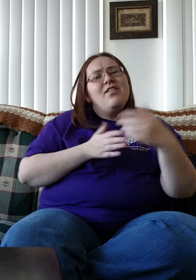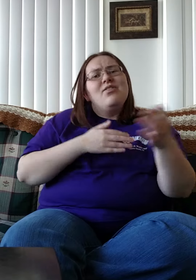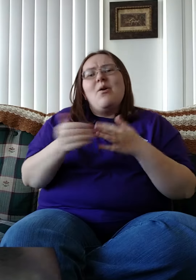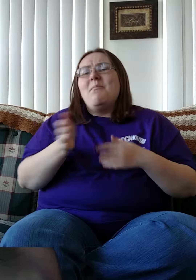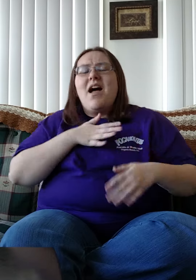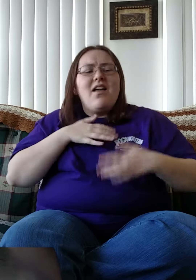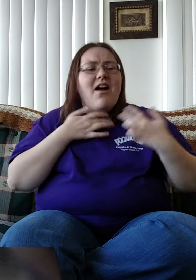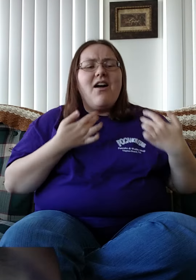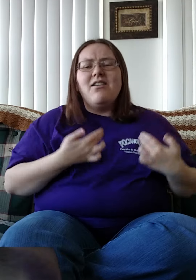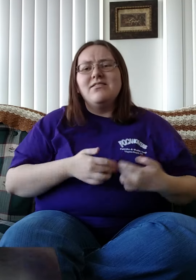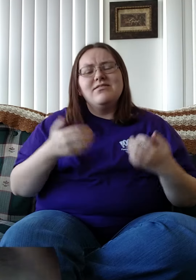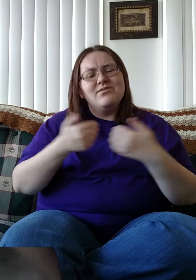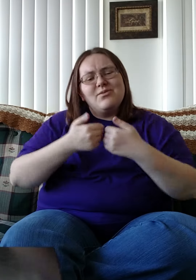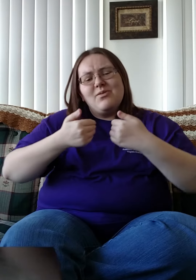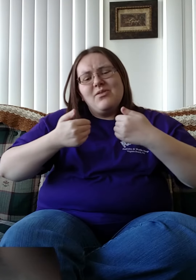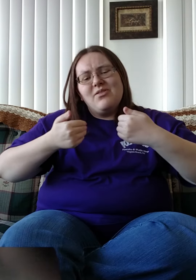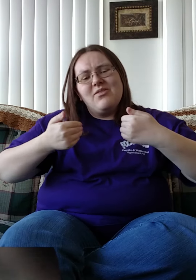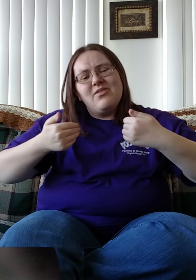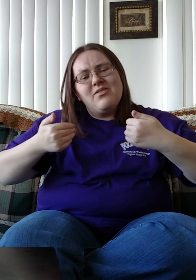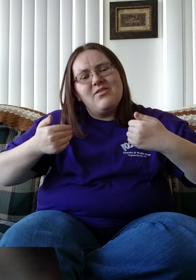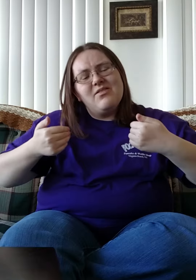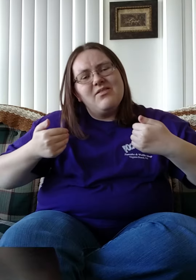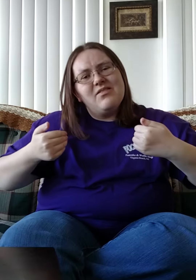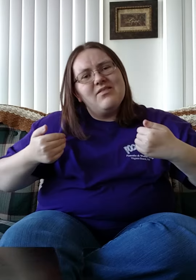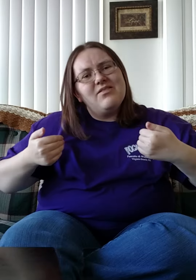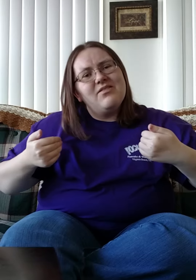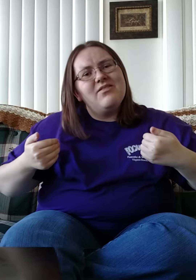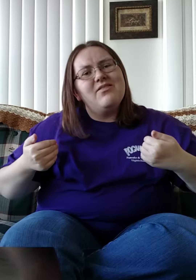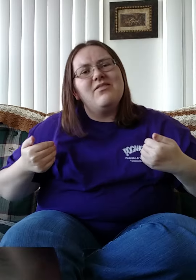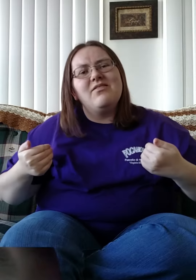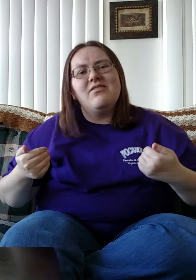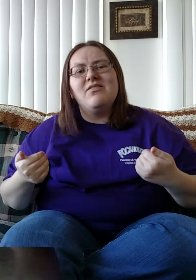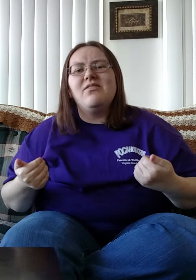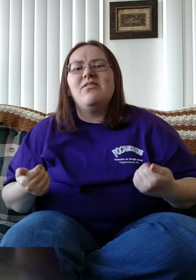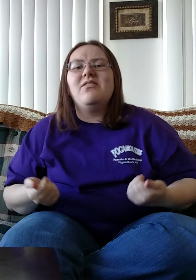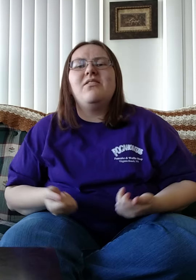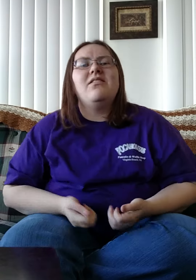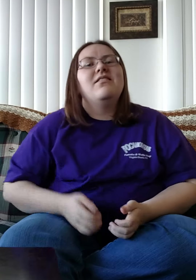Though my heart is torn